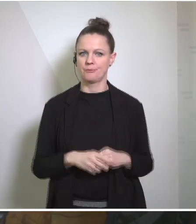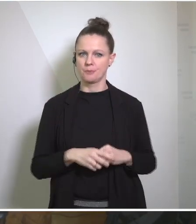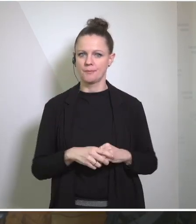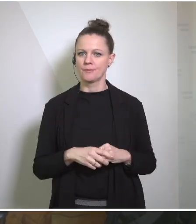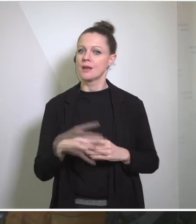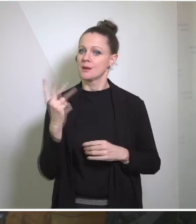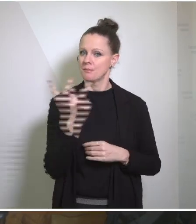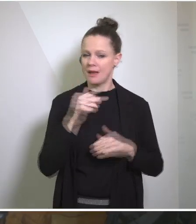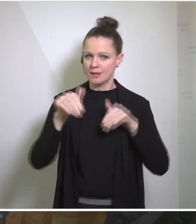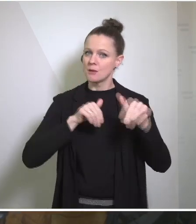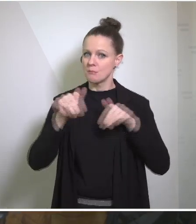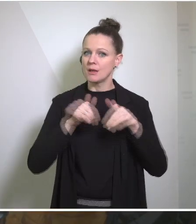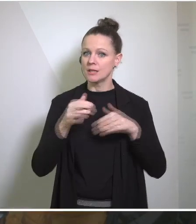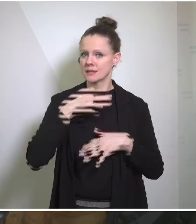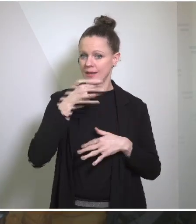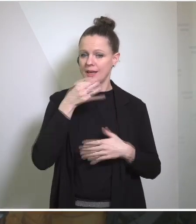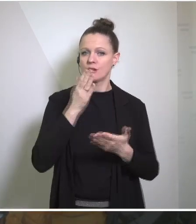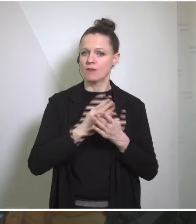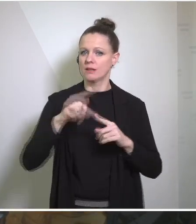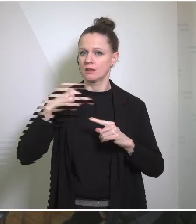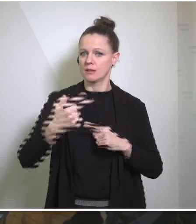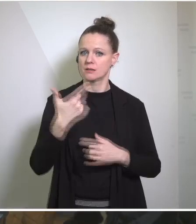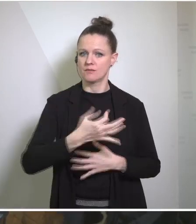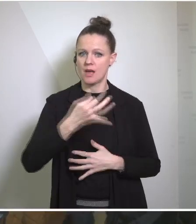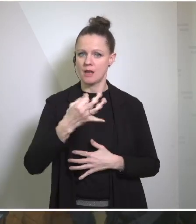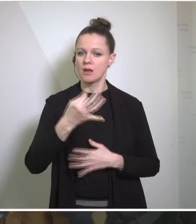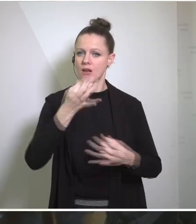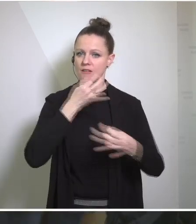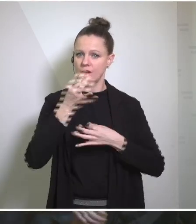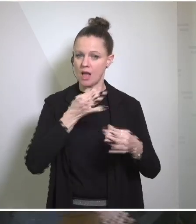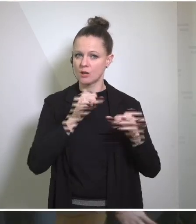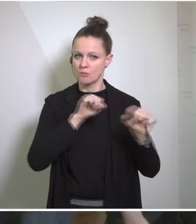will be time for some questions. And I would like to ask minister Schallenberg to give his remarks.